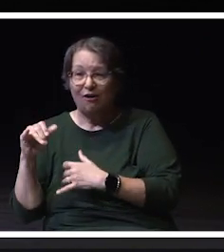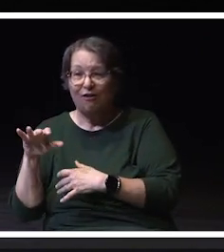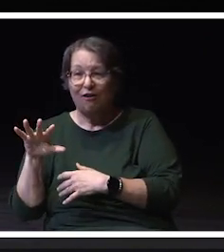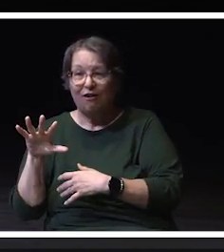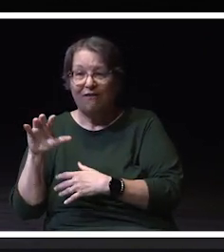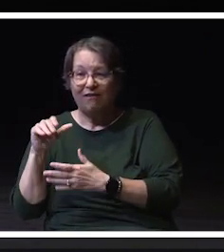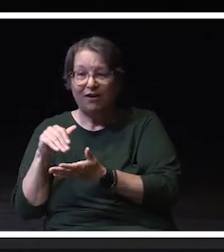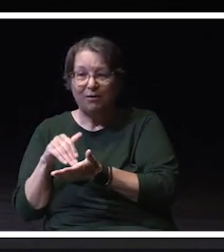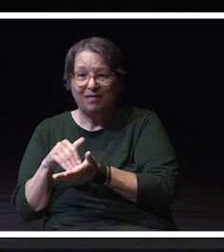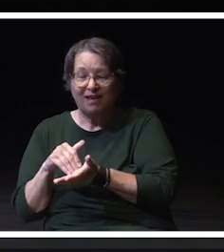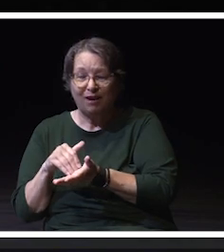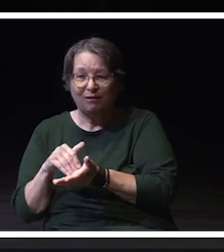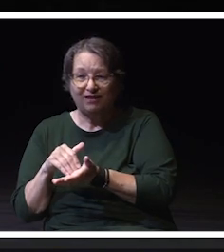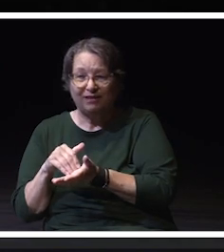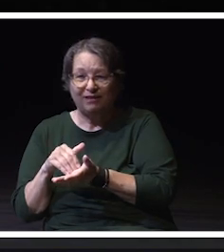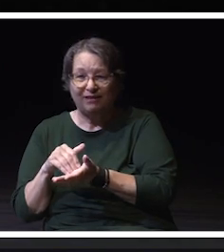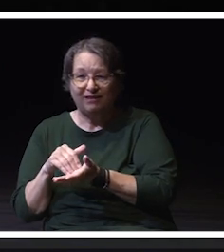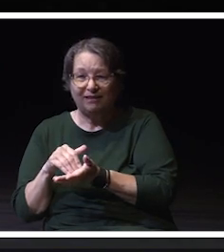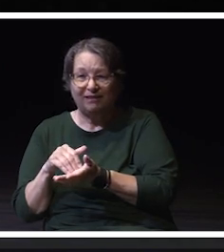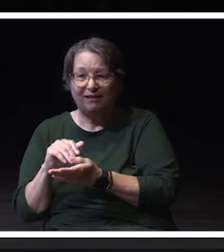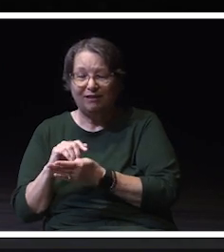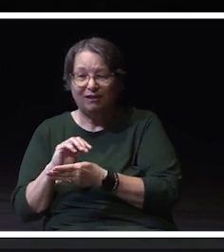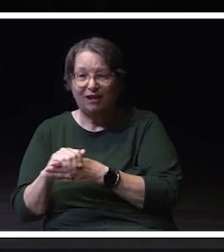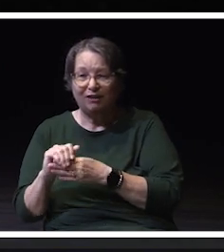for the 24-25 fiscal year.